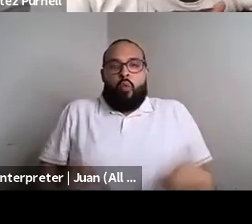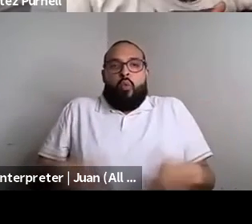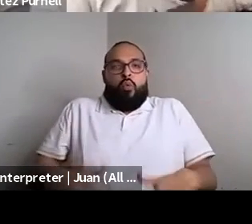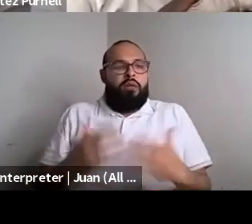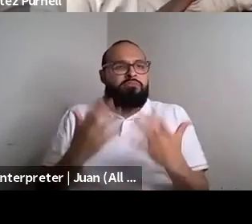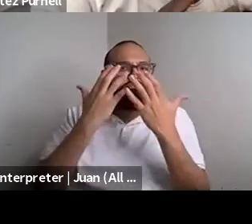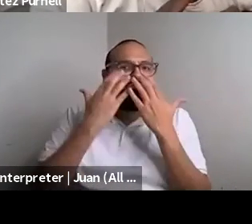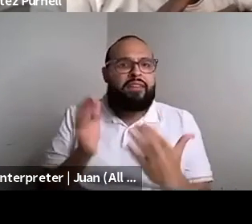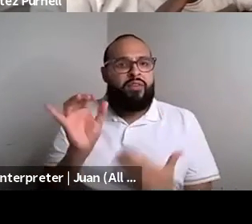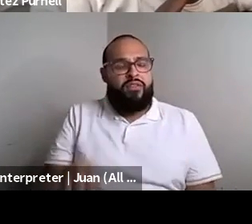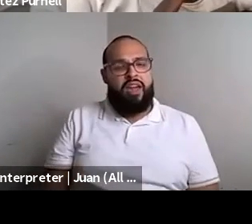Kenyon Farrow (he/him/his): Excellent. Thank you.